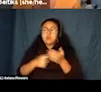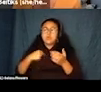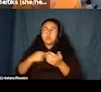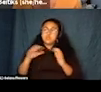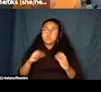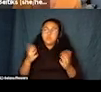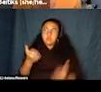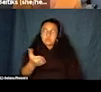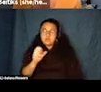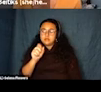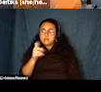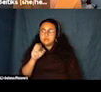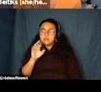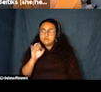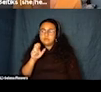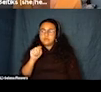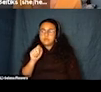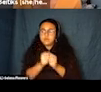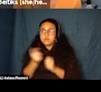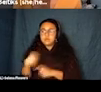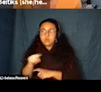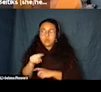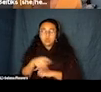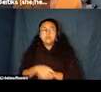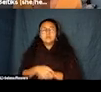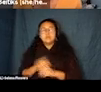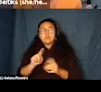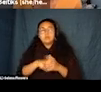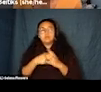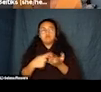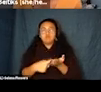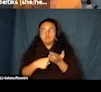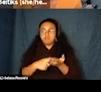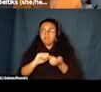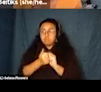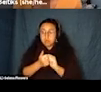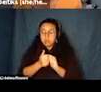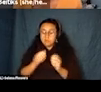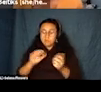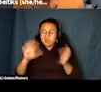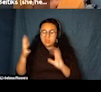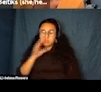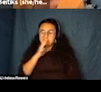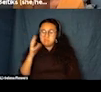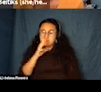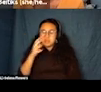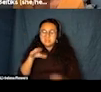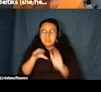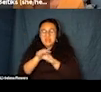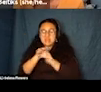I guess I'd start by talking about how messy access work is, and that's sort of a disclaimer because we